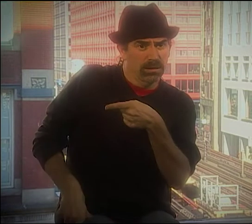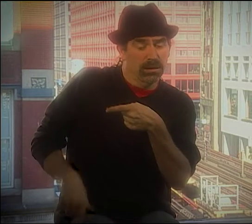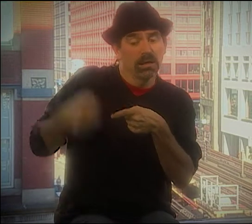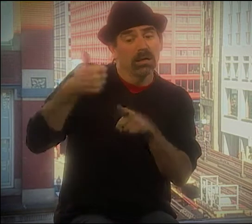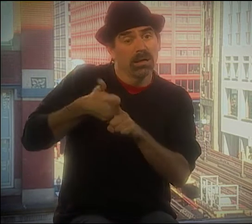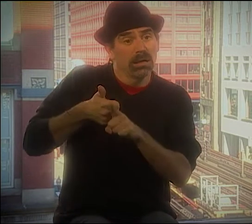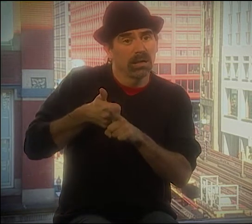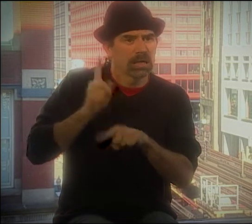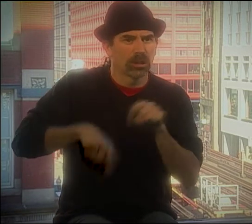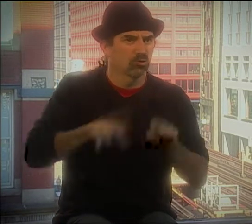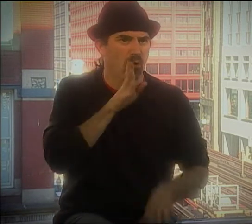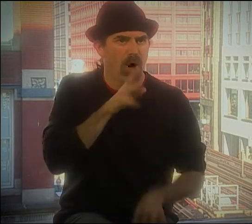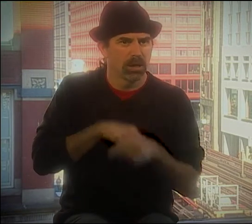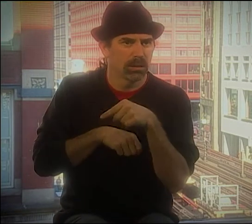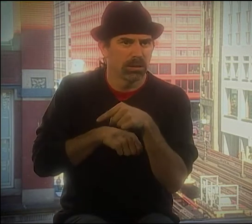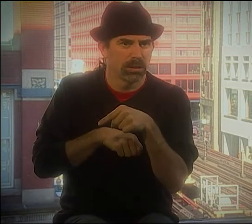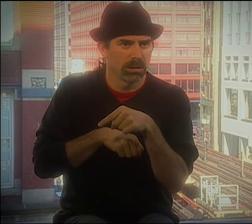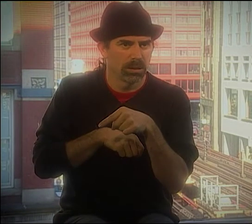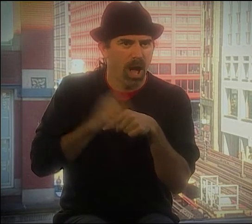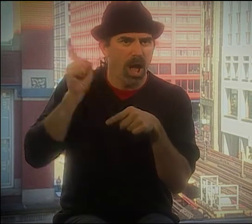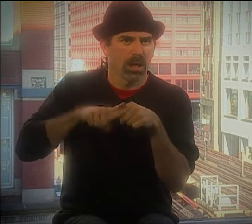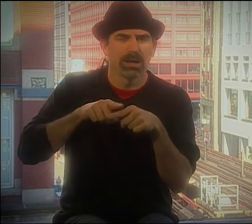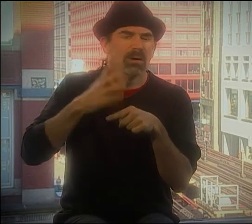I WAS THE KING, AND THE KING CAN'T TALK.